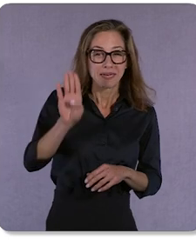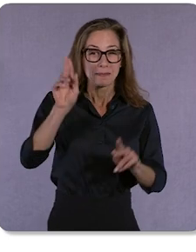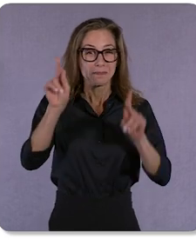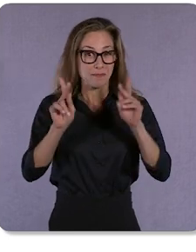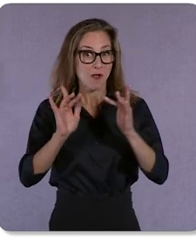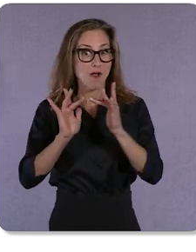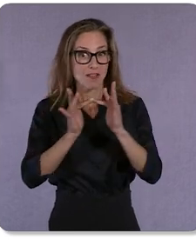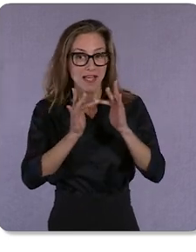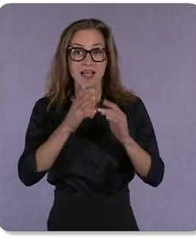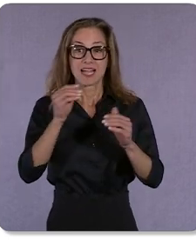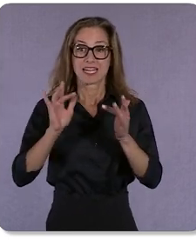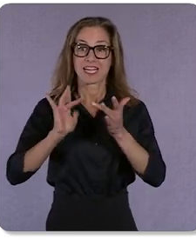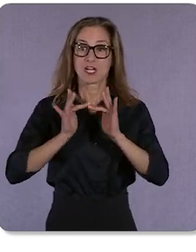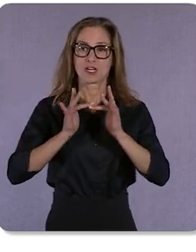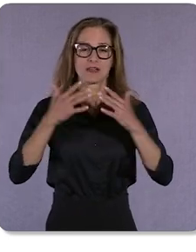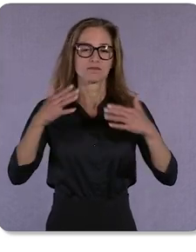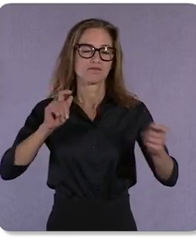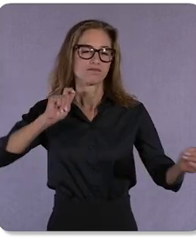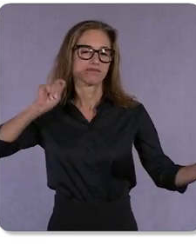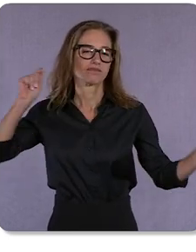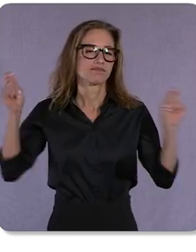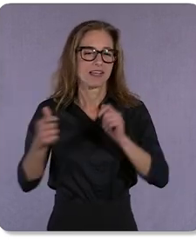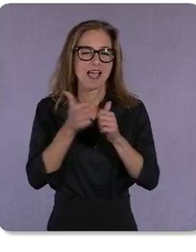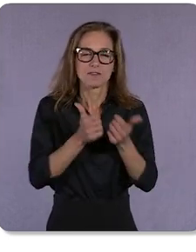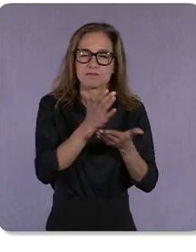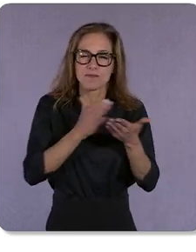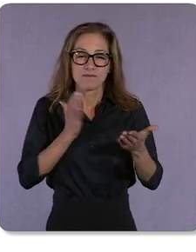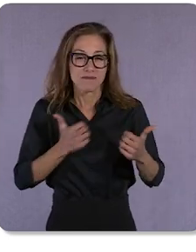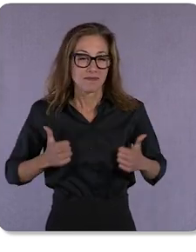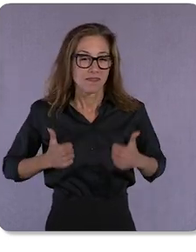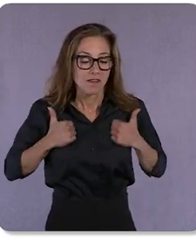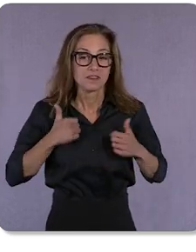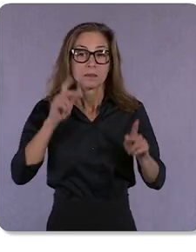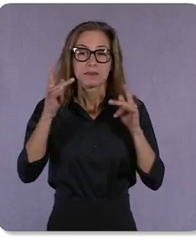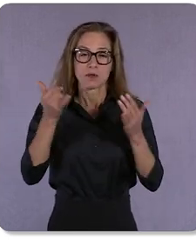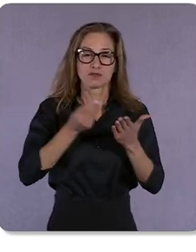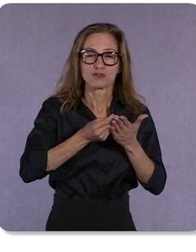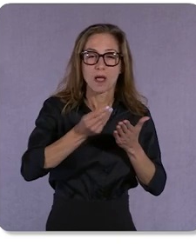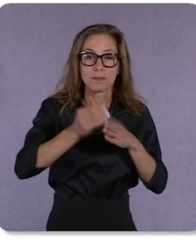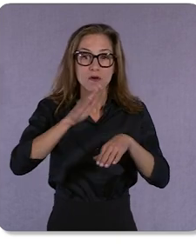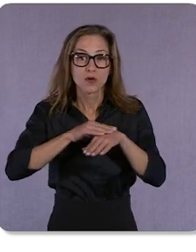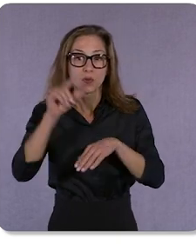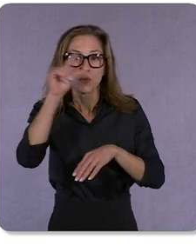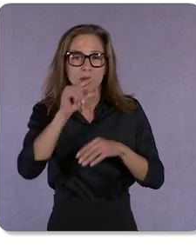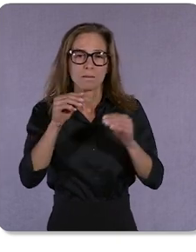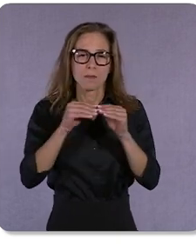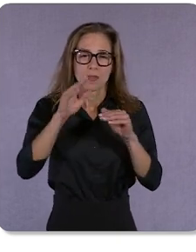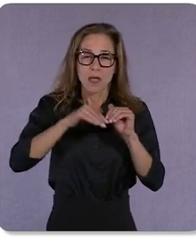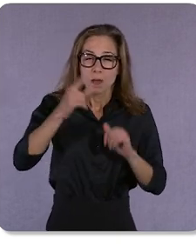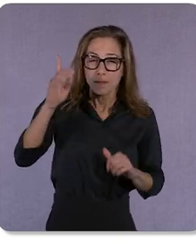and the internet has transformed every aspect of our lives. People are shopping on Google more than a billion times per day